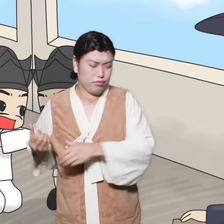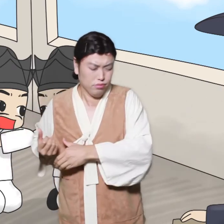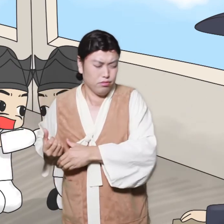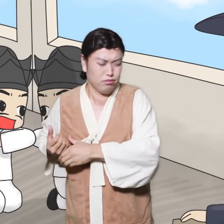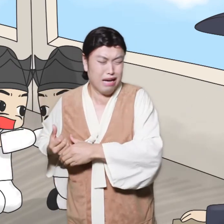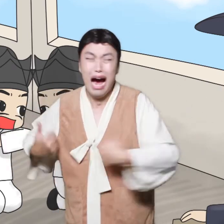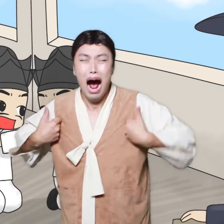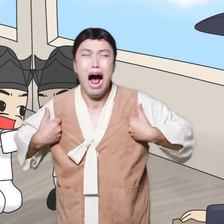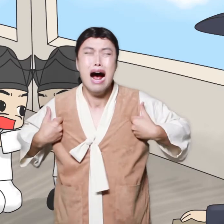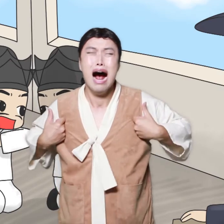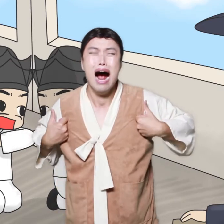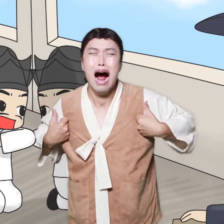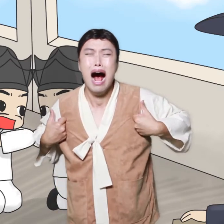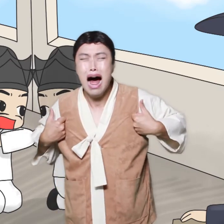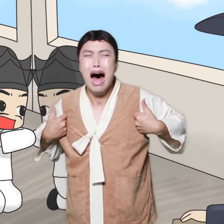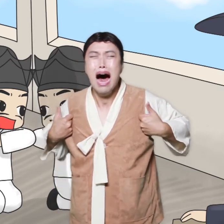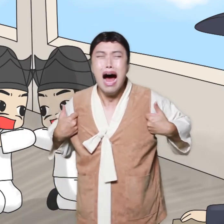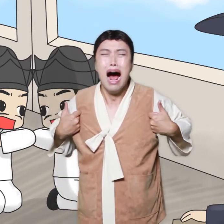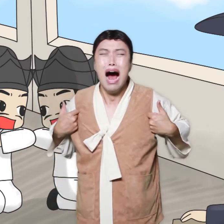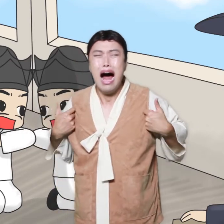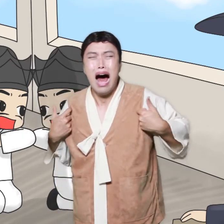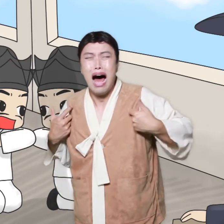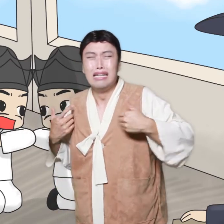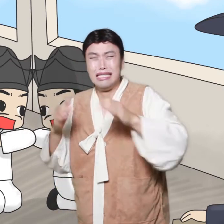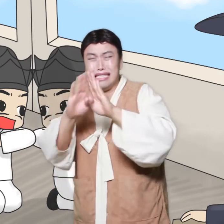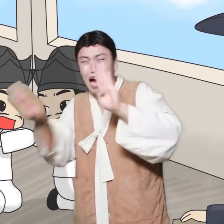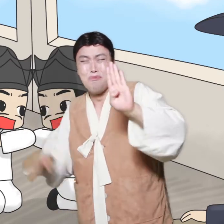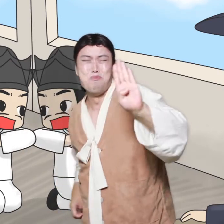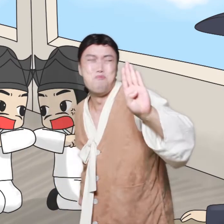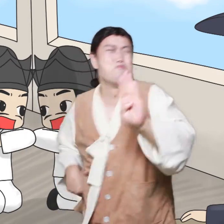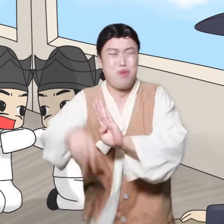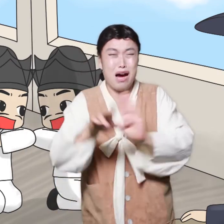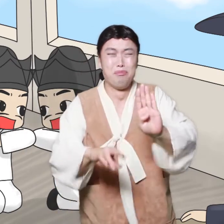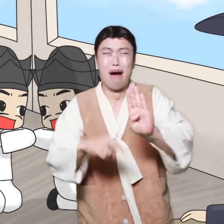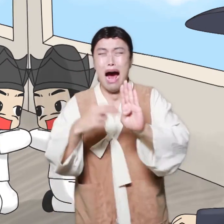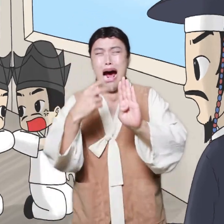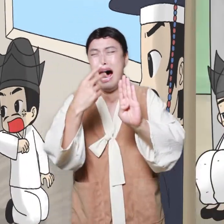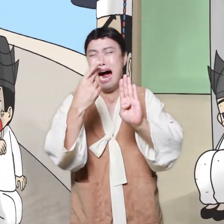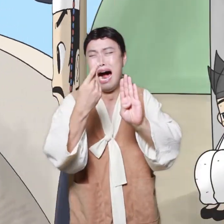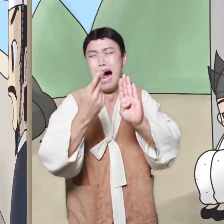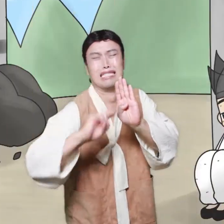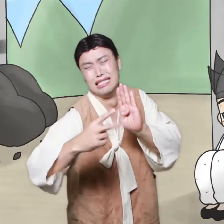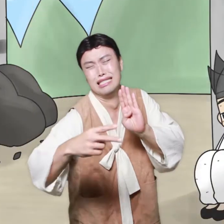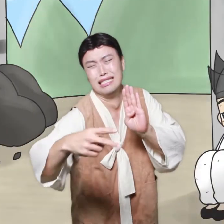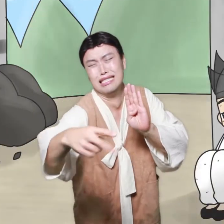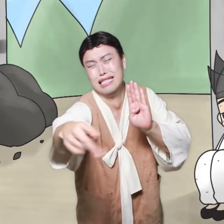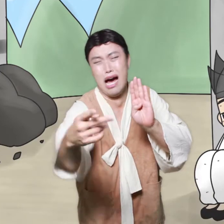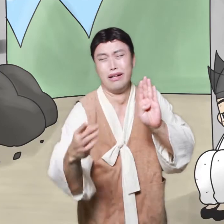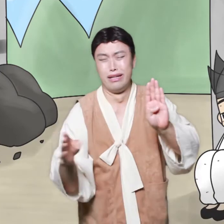he was surprised at the real bullpen. - No! I am real!